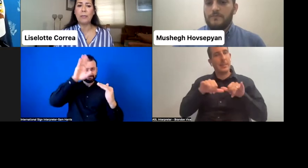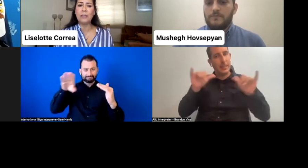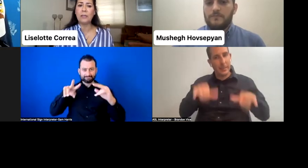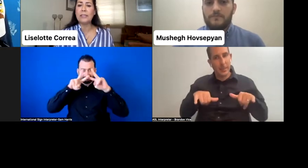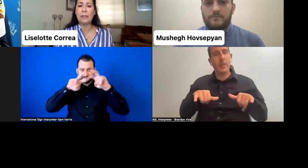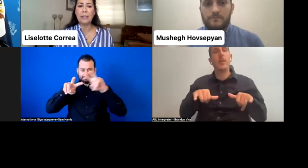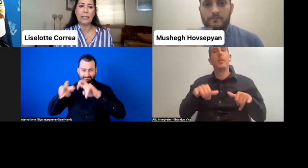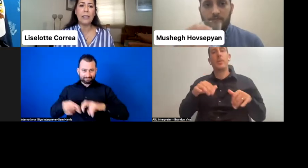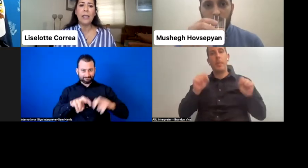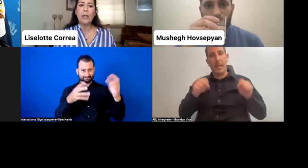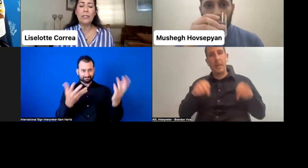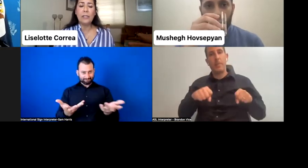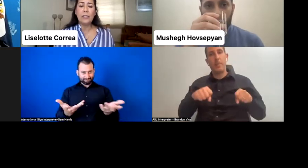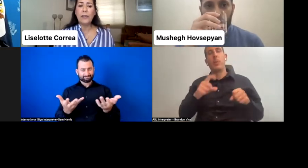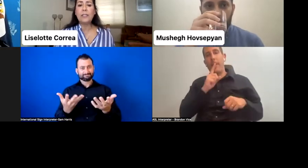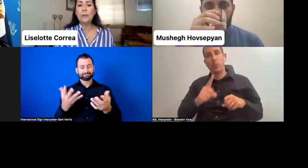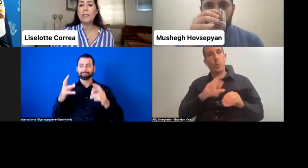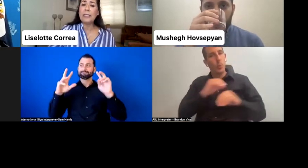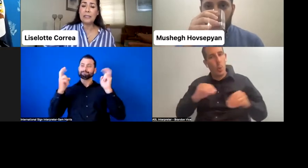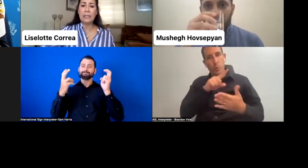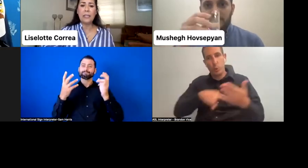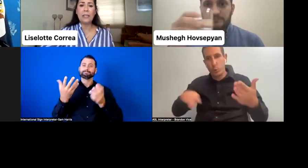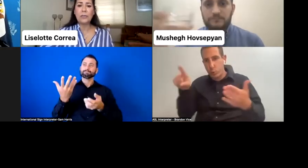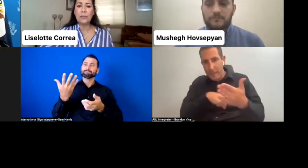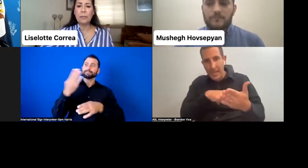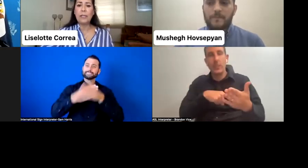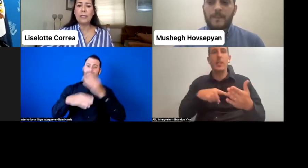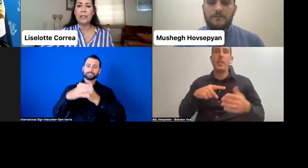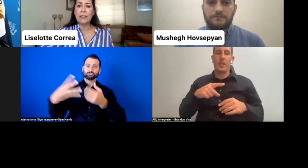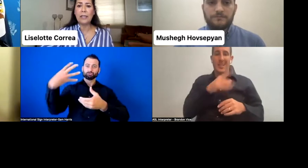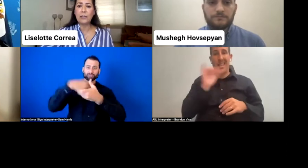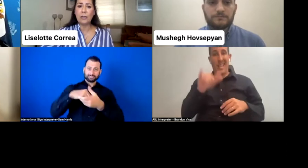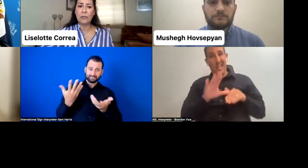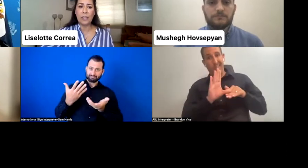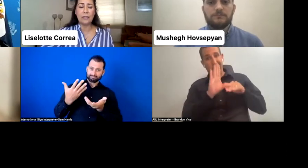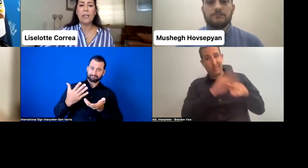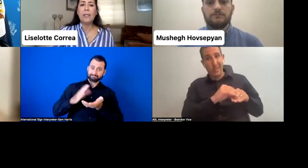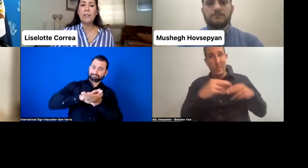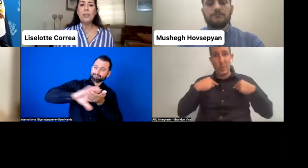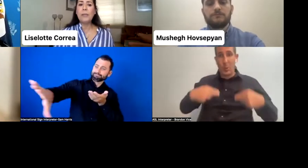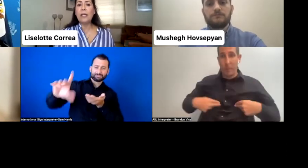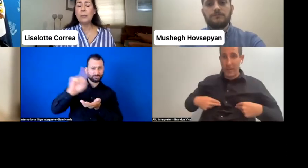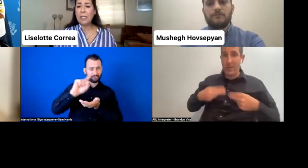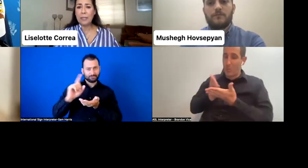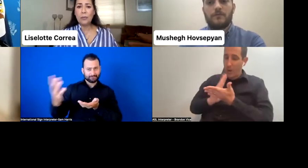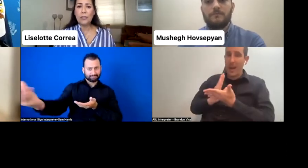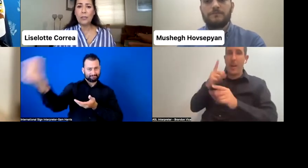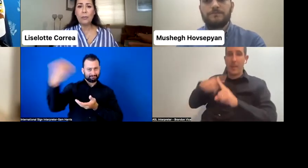based on disability, which affects human dignity and the strict political and electoral rights. There must be a commitment to assume